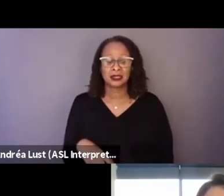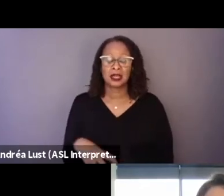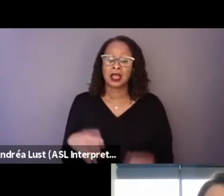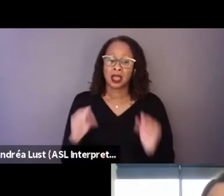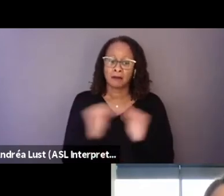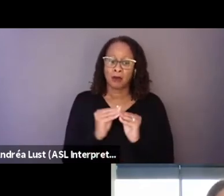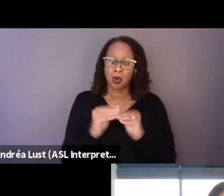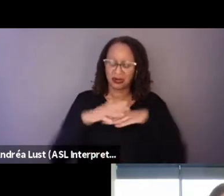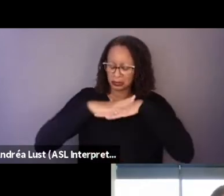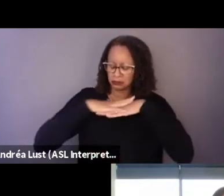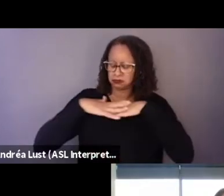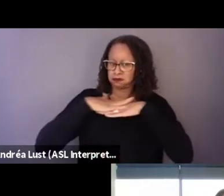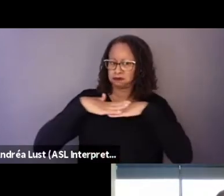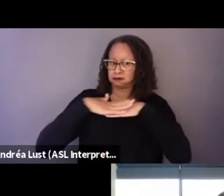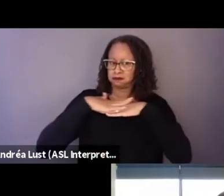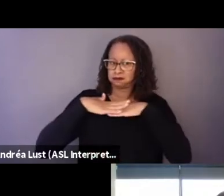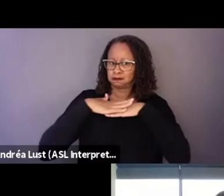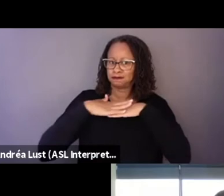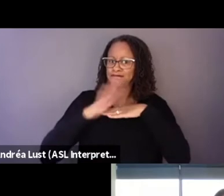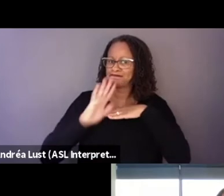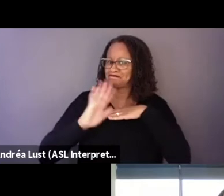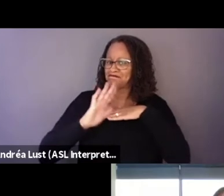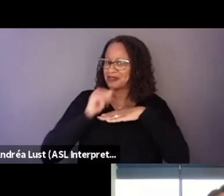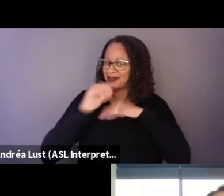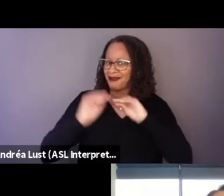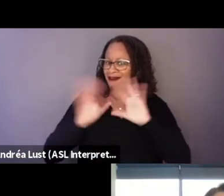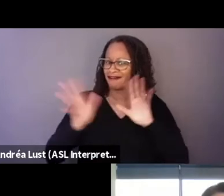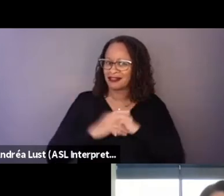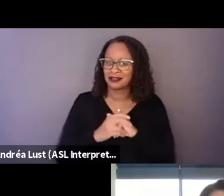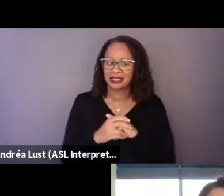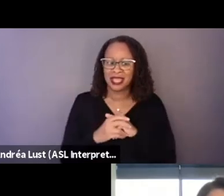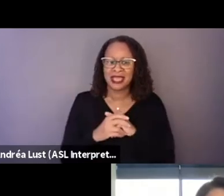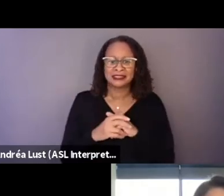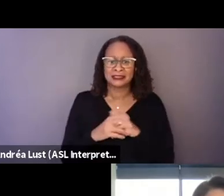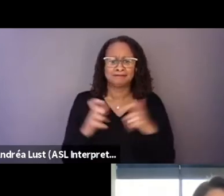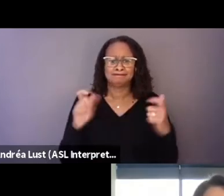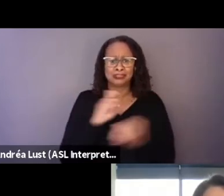like those, you know, radical changes throughout the movie